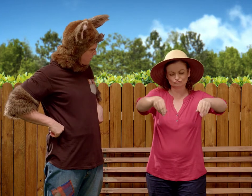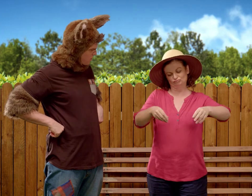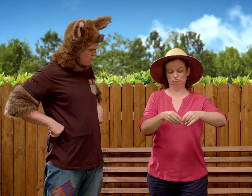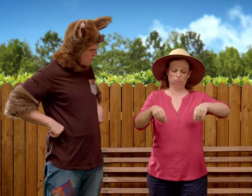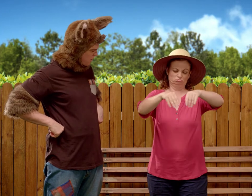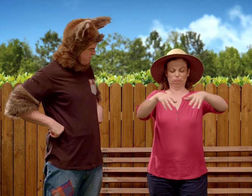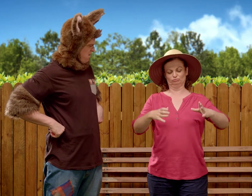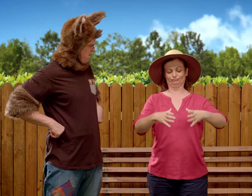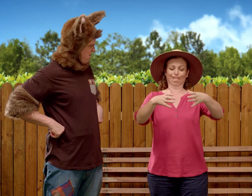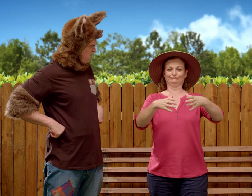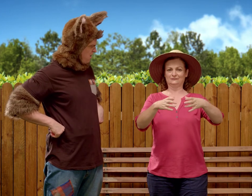we'll be able to make a pot.